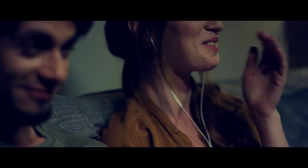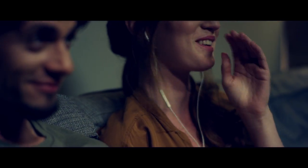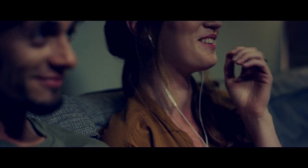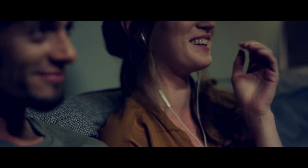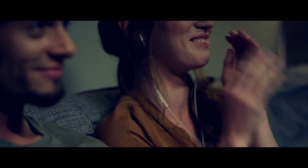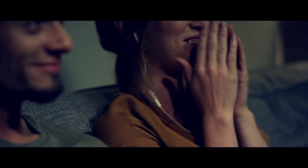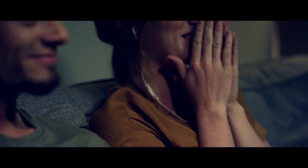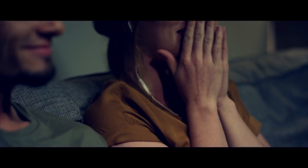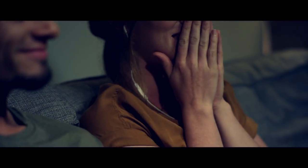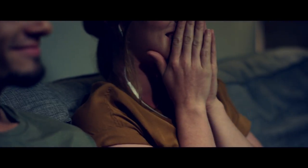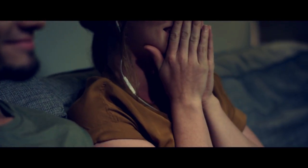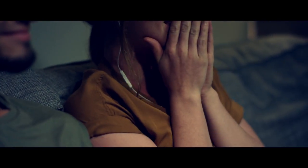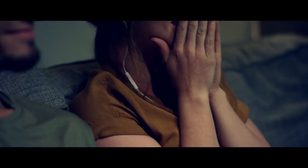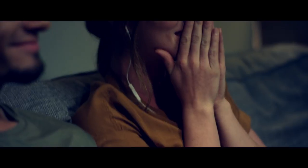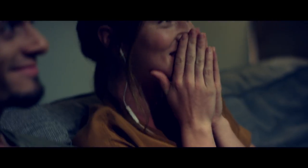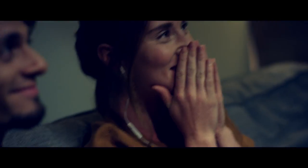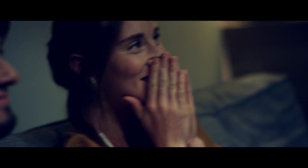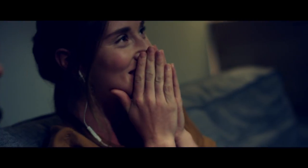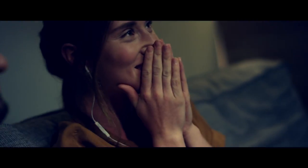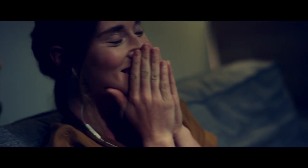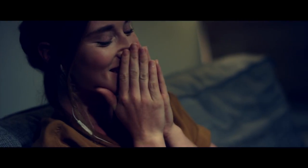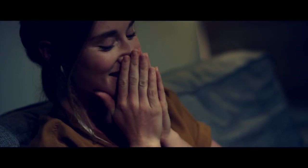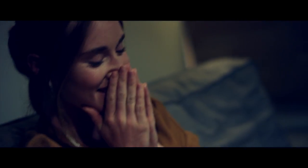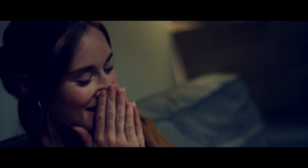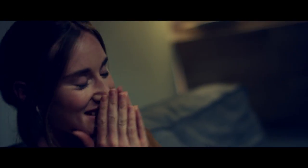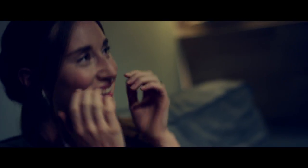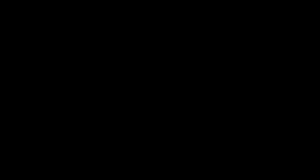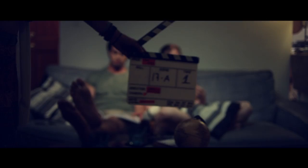I’m sorry- I’m so sorry. Director: Did we get it?